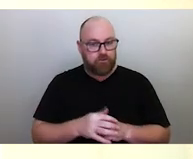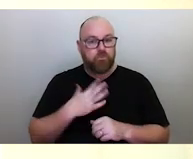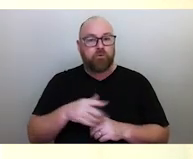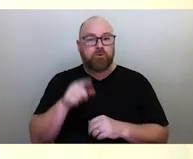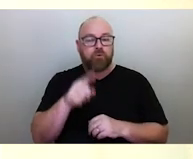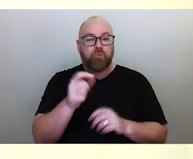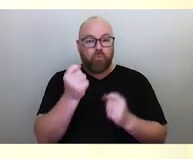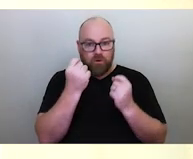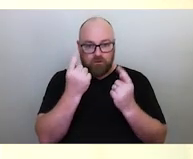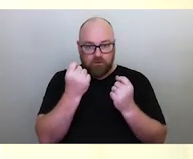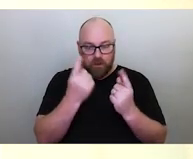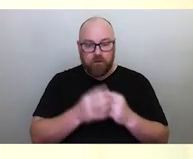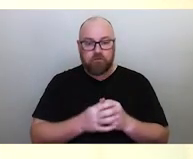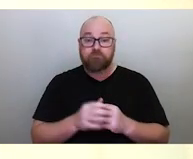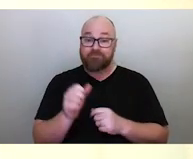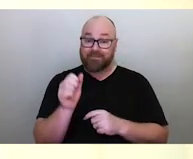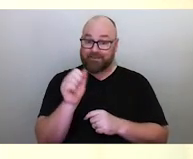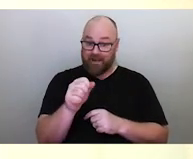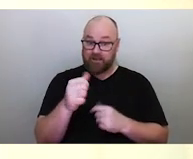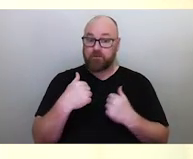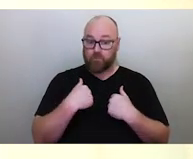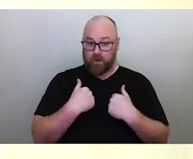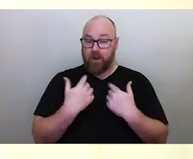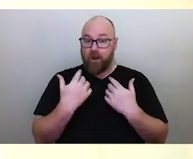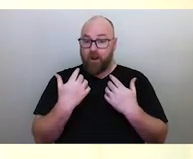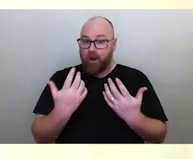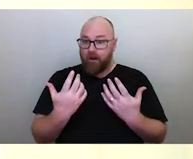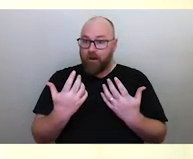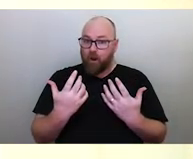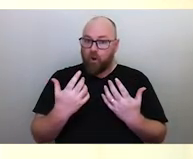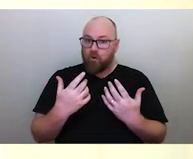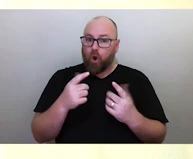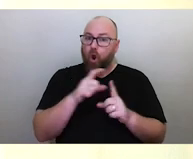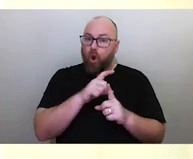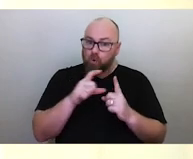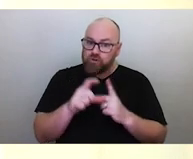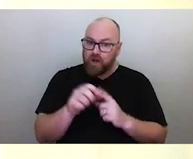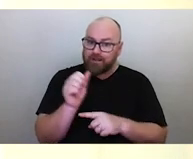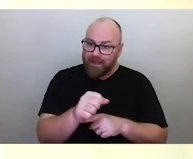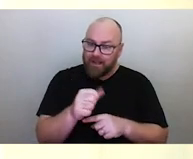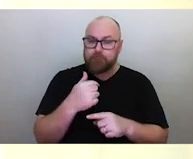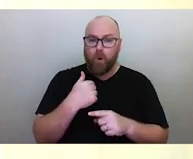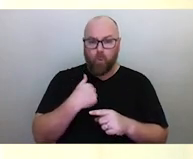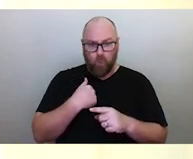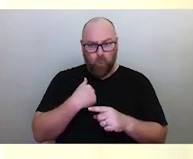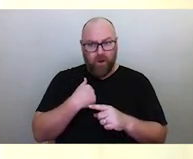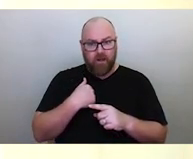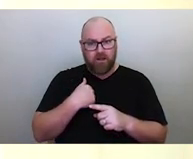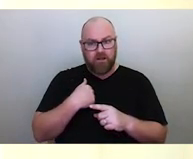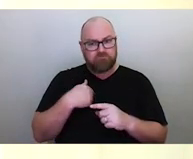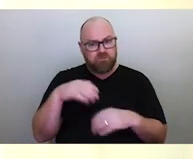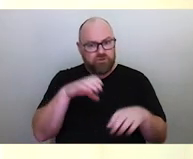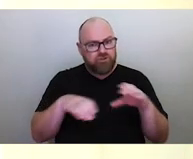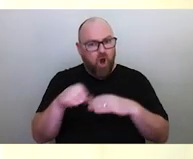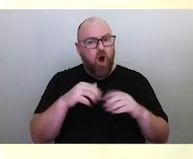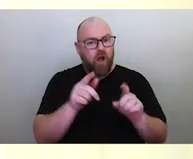that, yes, we are a people of Culture. We are also a people of science'. So this helps to flip around the idea